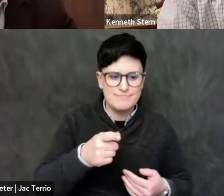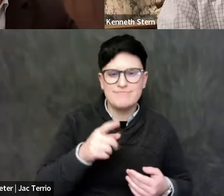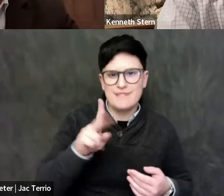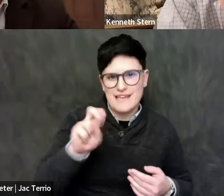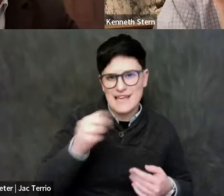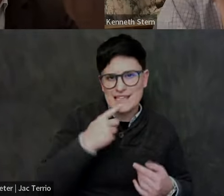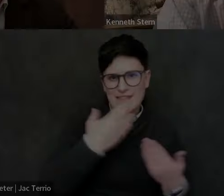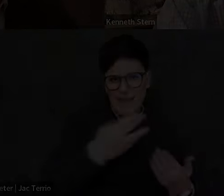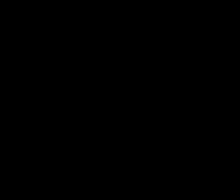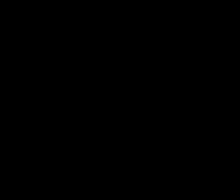Thanks, everyone, bye.